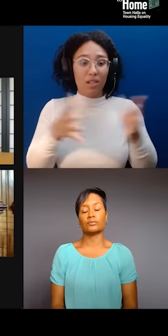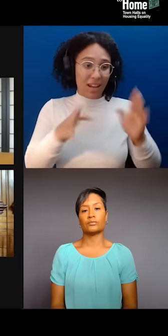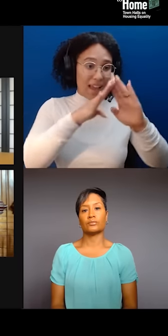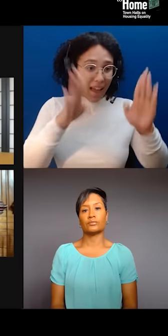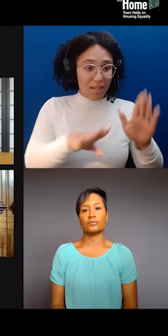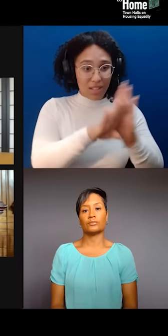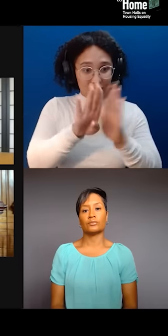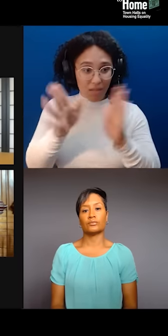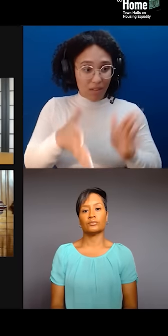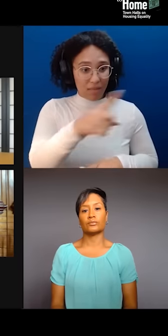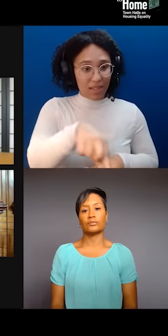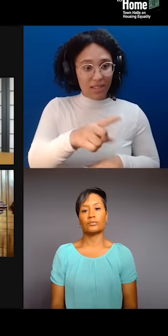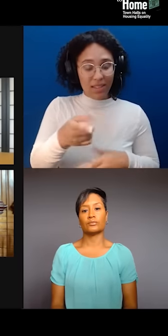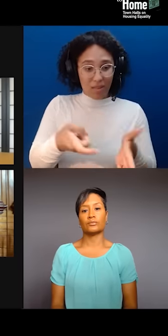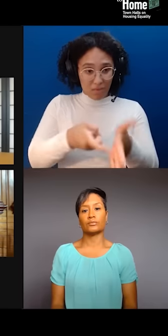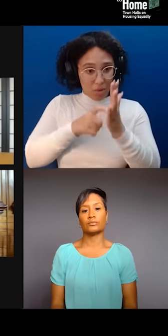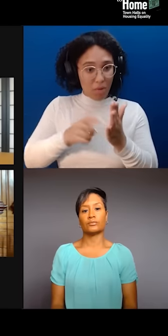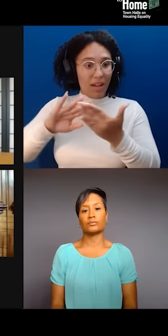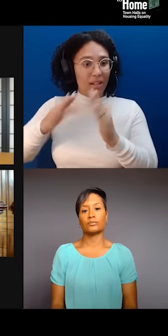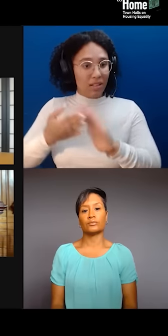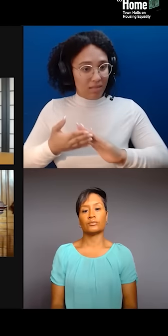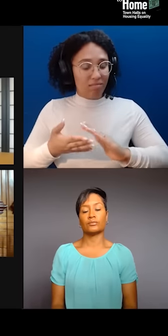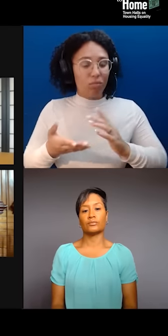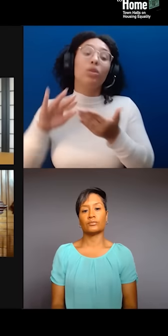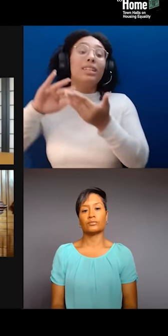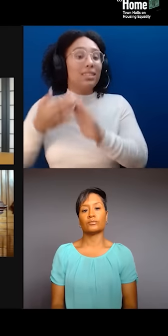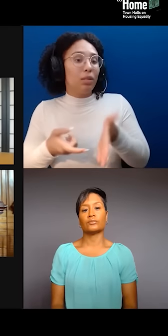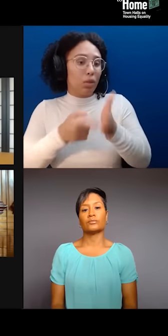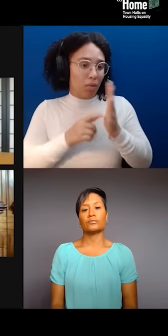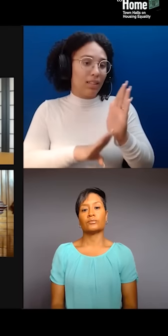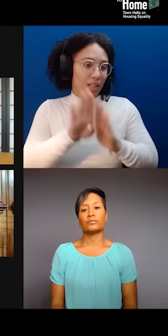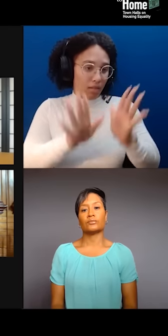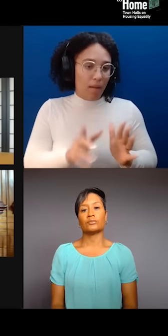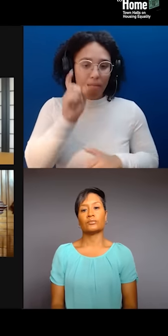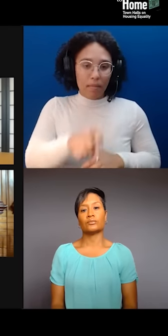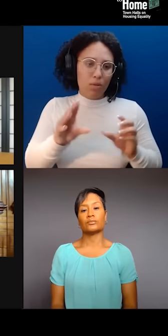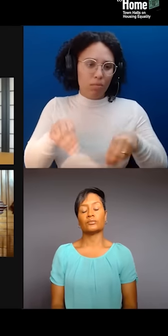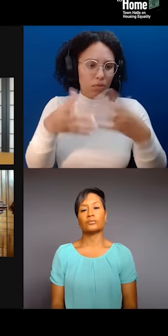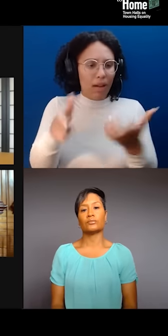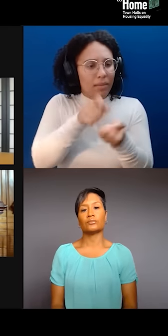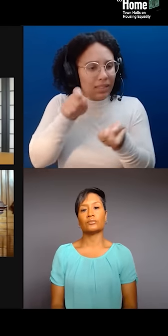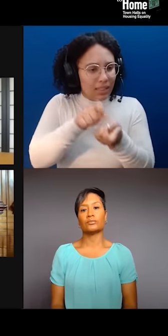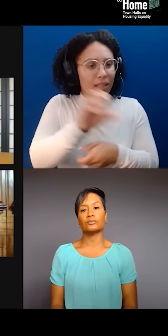a small percentage of it be affordable housing. However, affordable housing is 85,000 a year